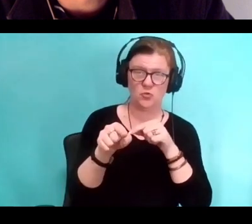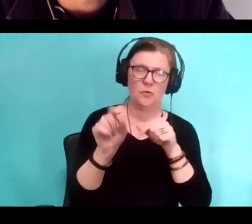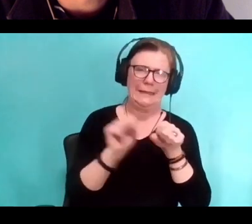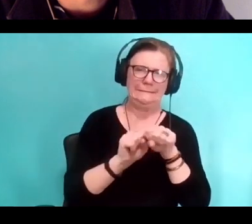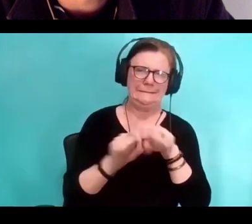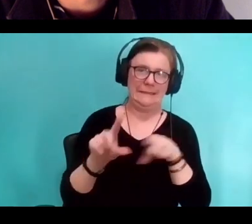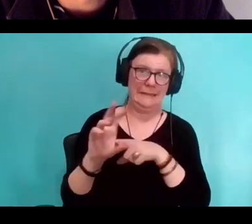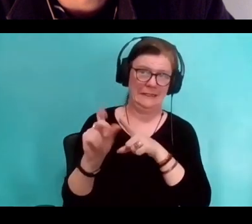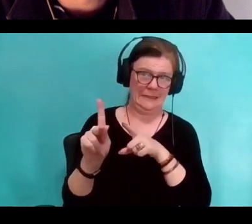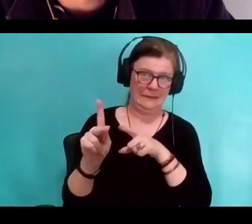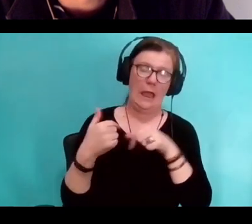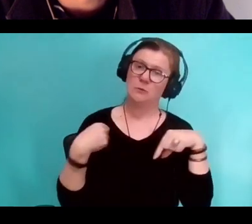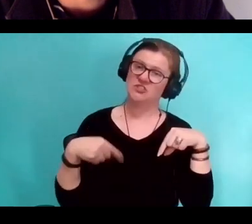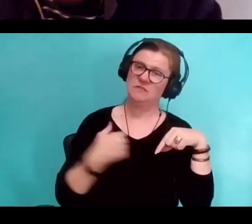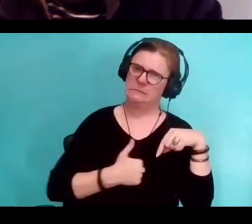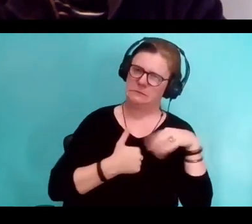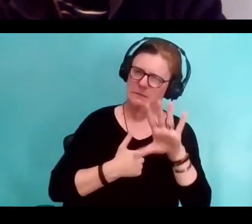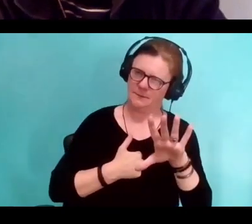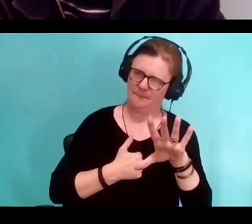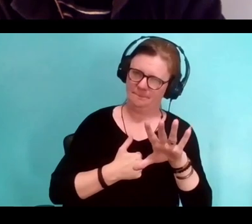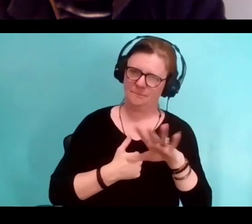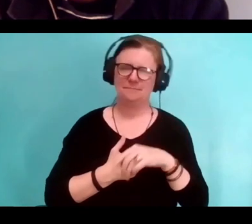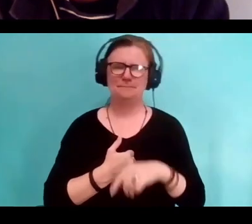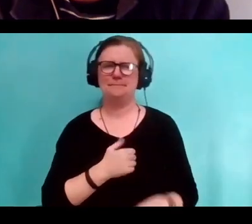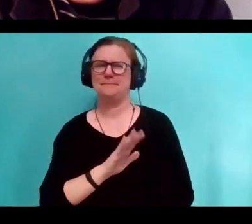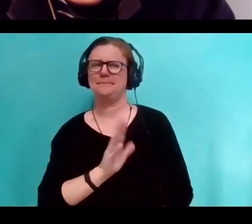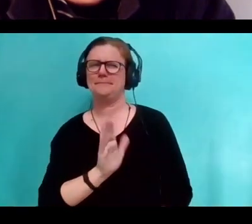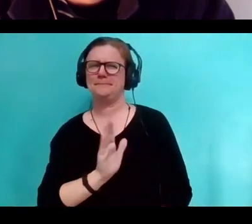And I apologize. I beg to differ. I beg to differ Riva.